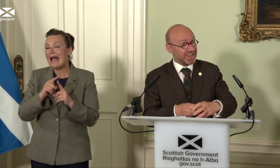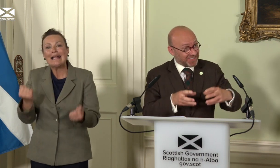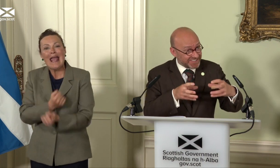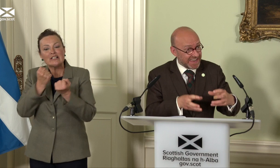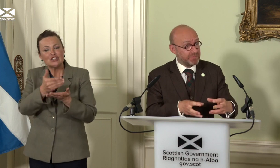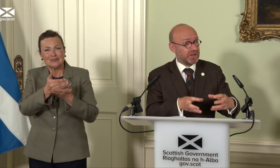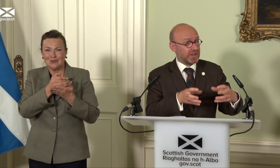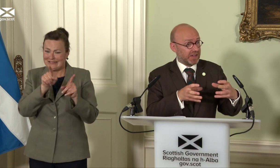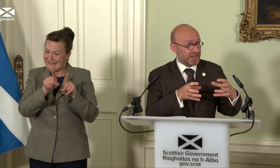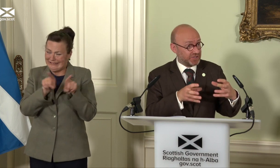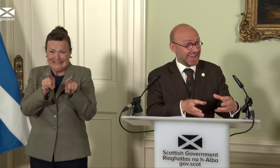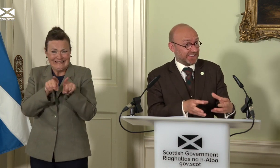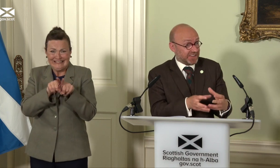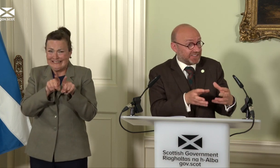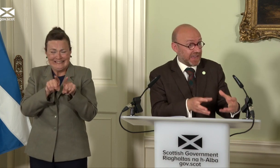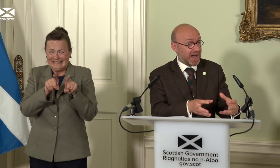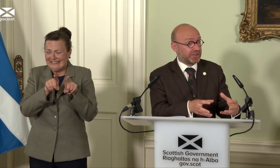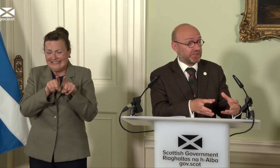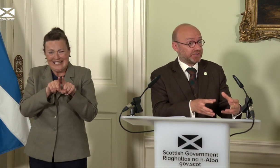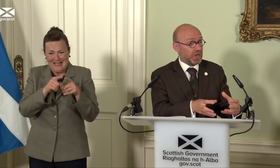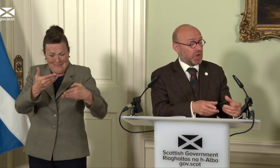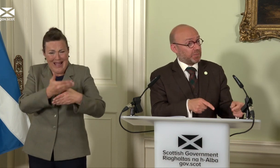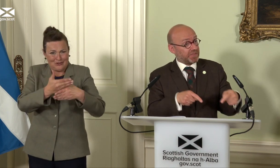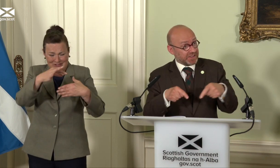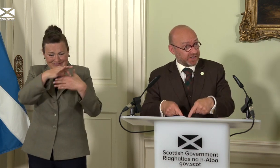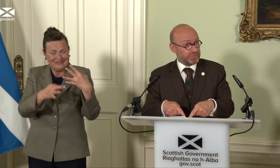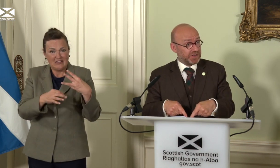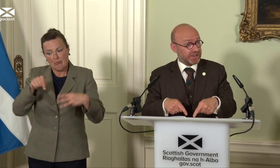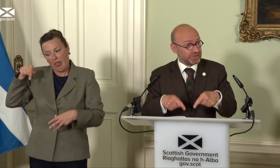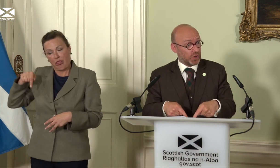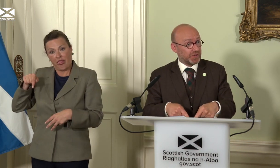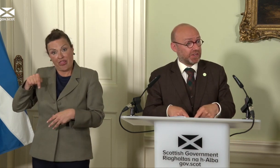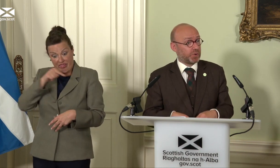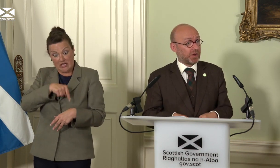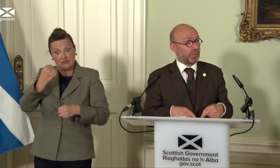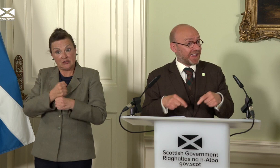are the same agenda, they’re the same actions. But this Government in Scotland is putting record